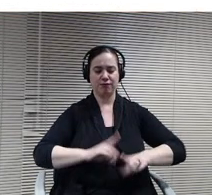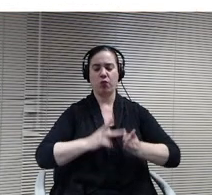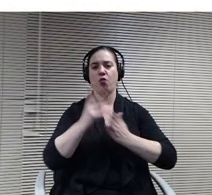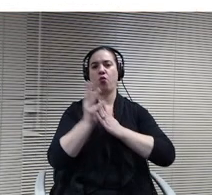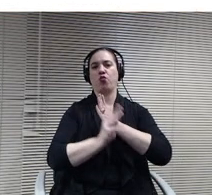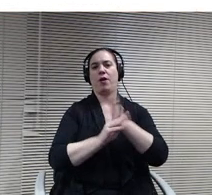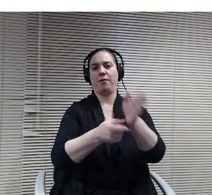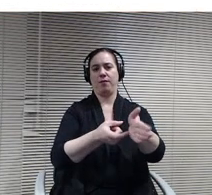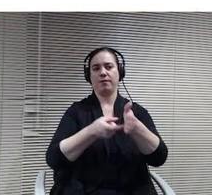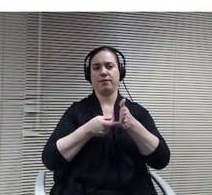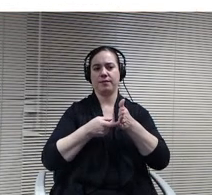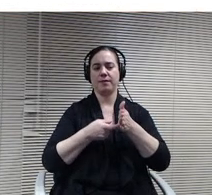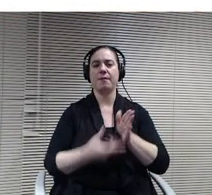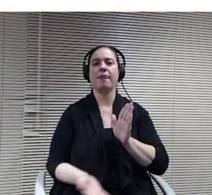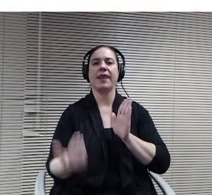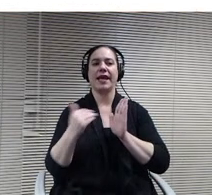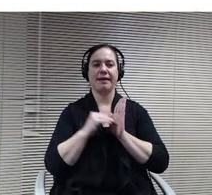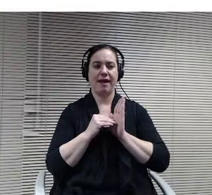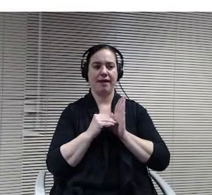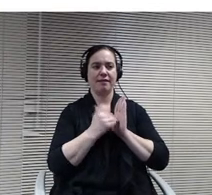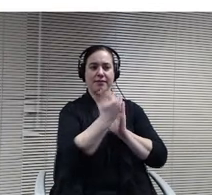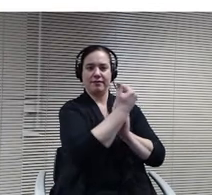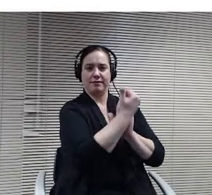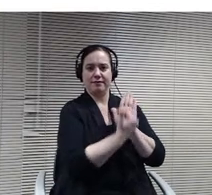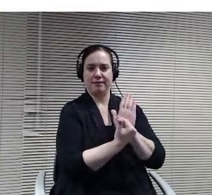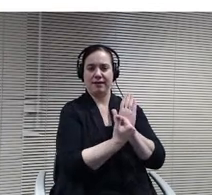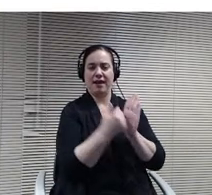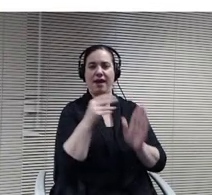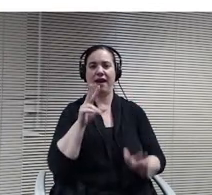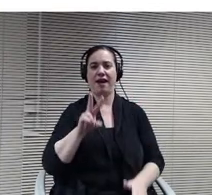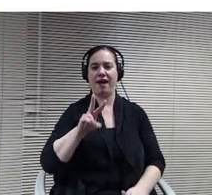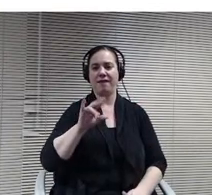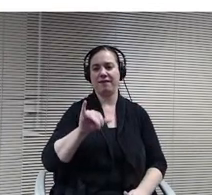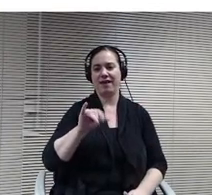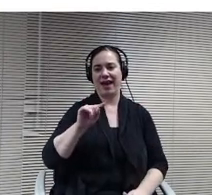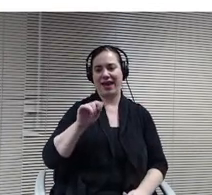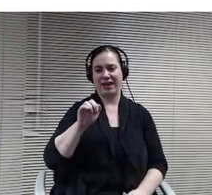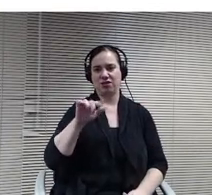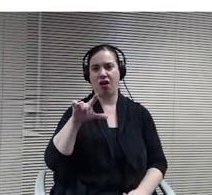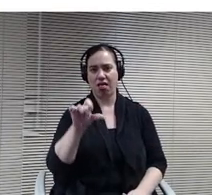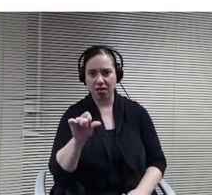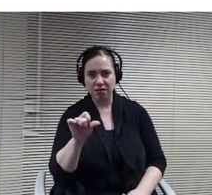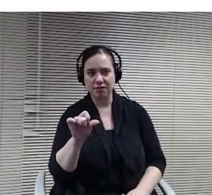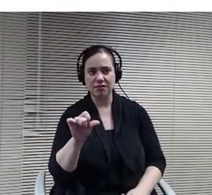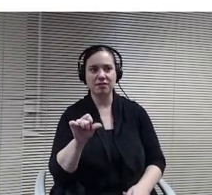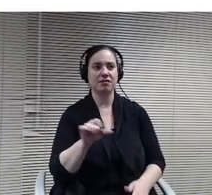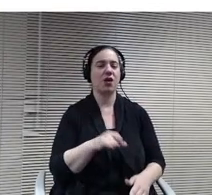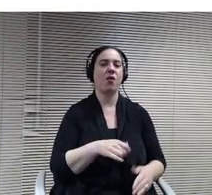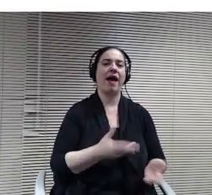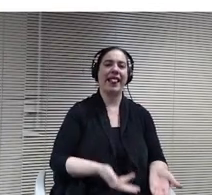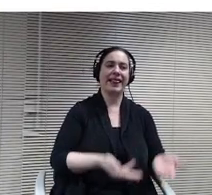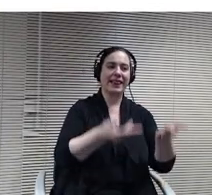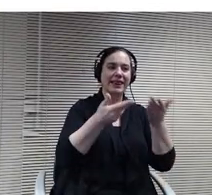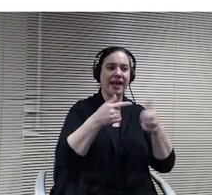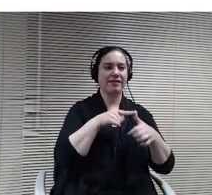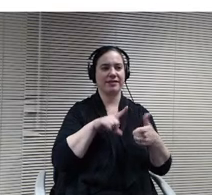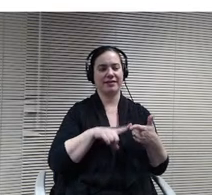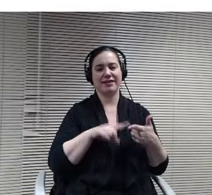Again, all the vitals, all the space issues that we've learned from lifts, tire machine ventilation. Health and safety cleaning. So we've really done